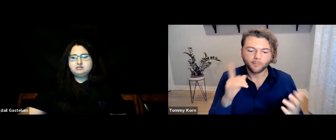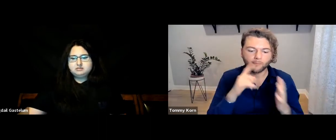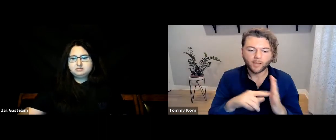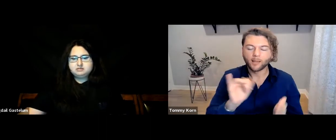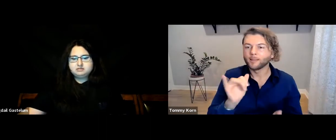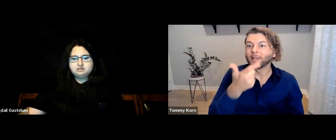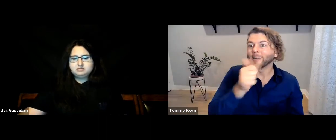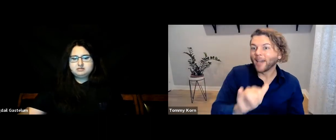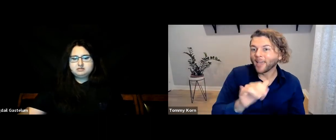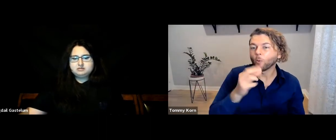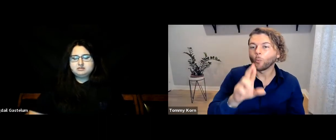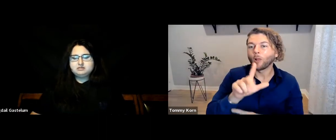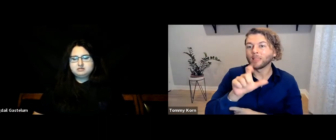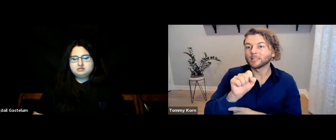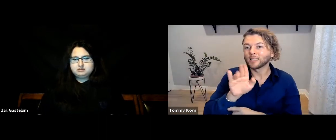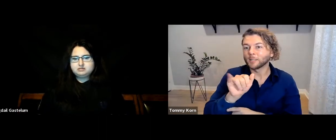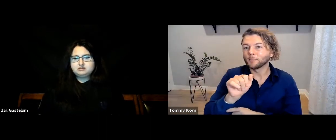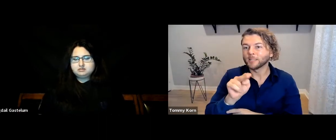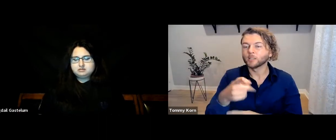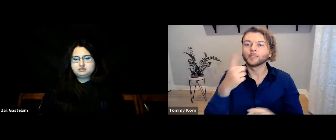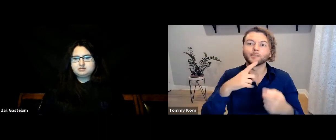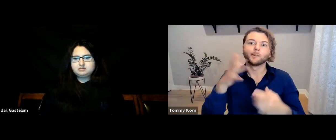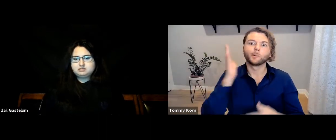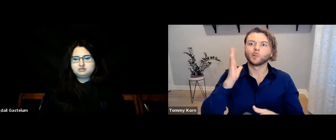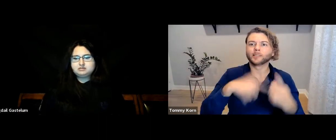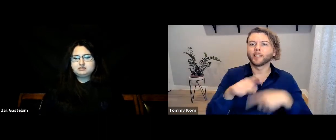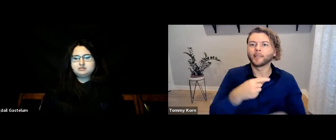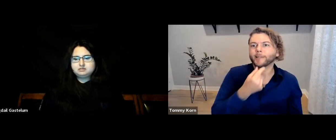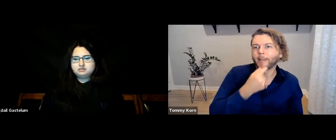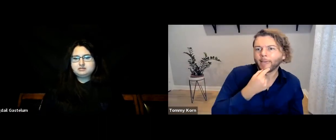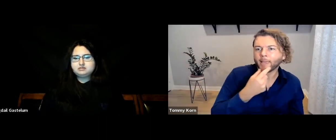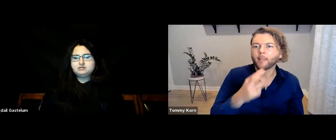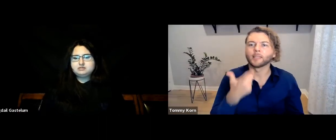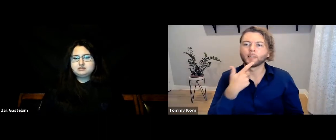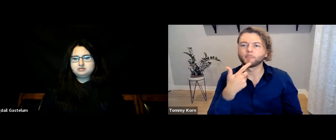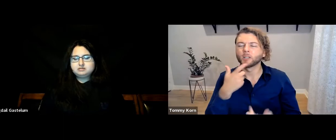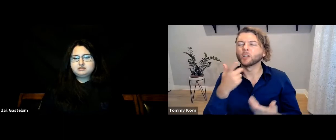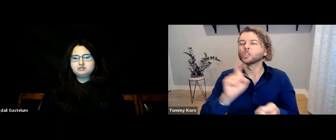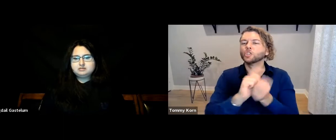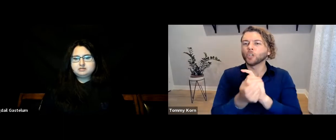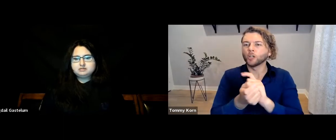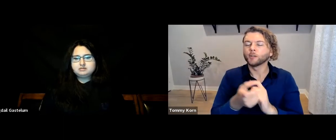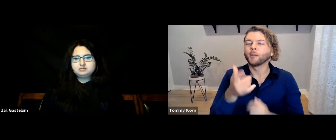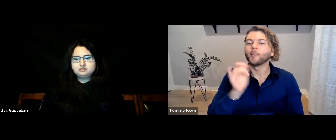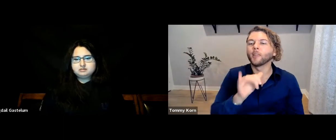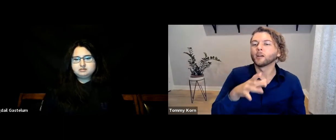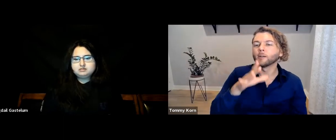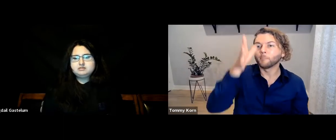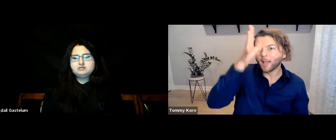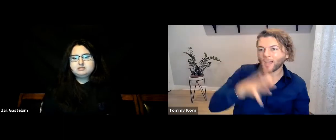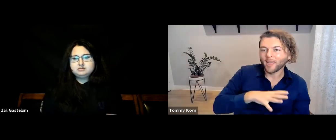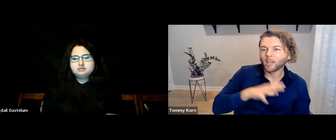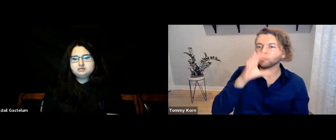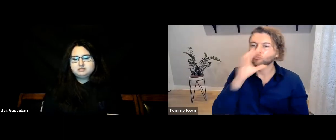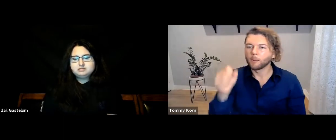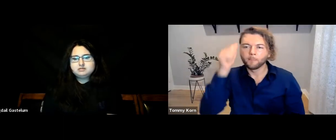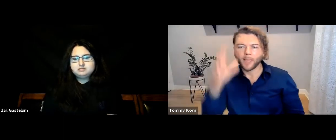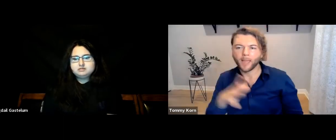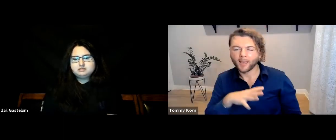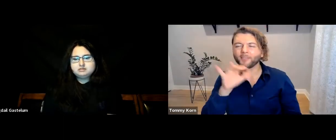“Gay” and “lesbian” used to be signed as “G” and “L” on the chin. Since then, it’s been changed to MAN ATTRACT MAN.